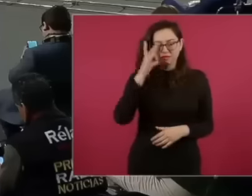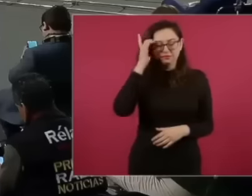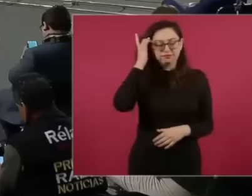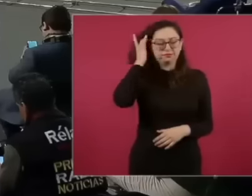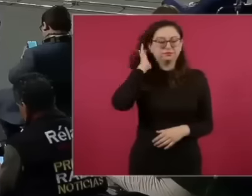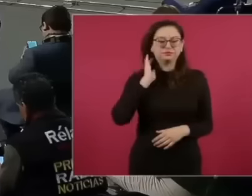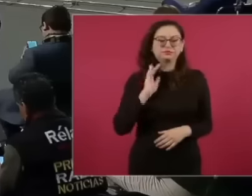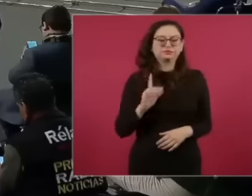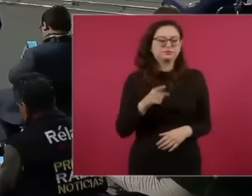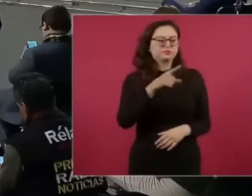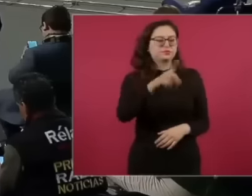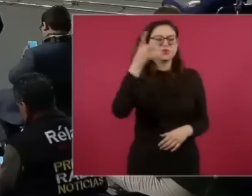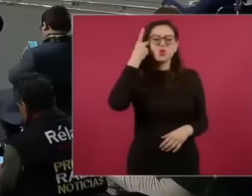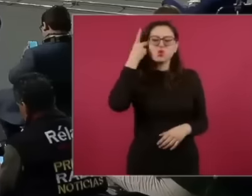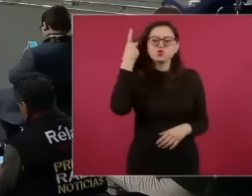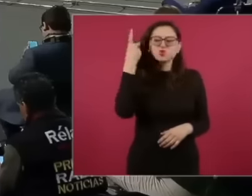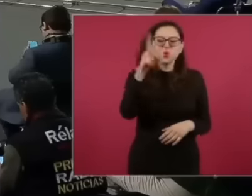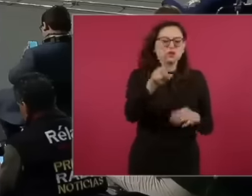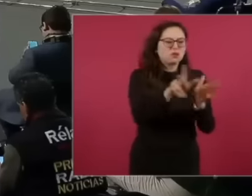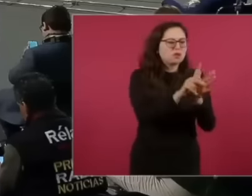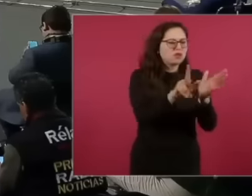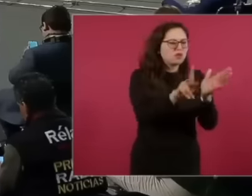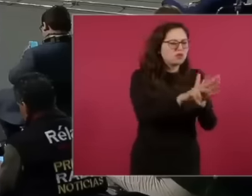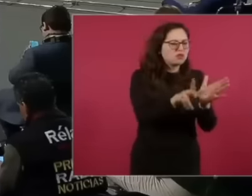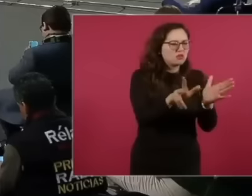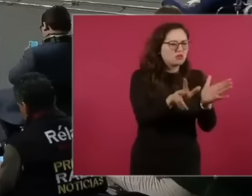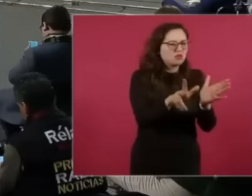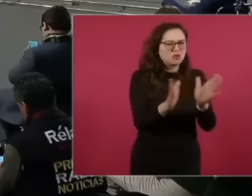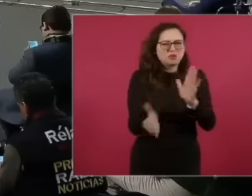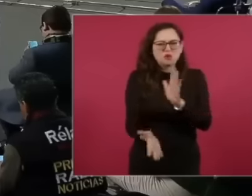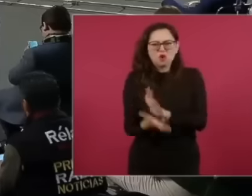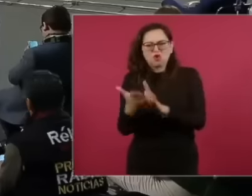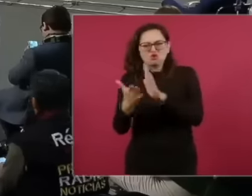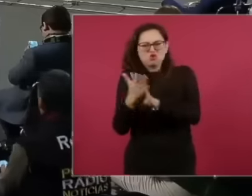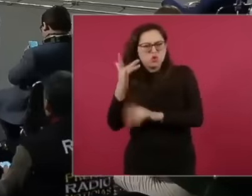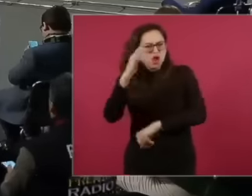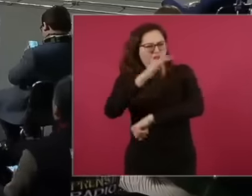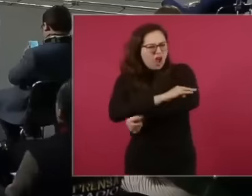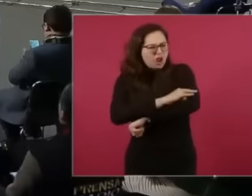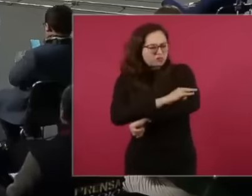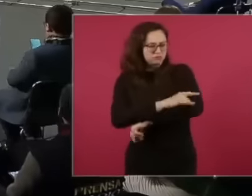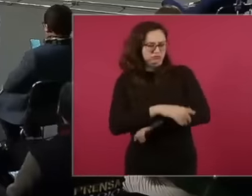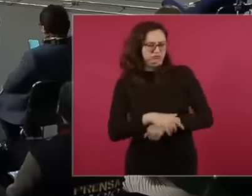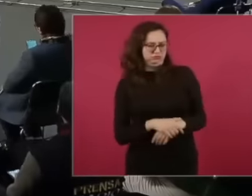airports, managing prisons, building